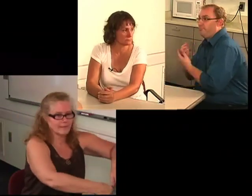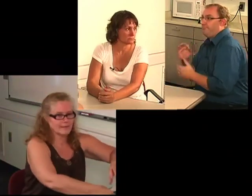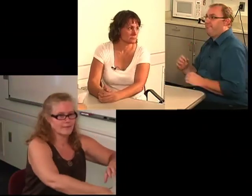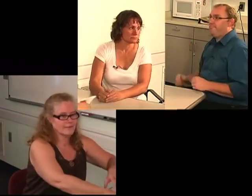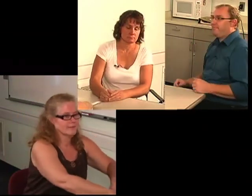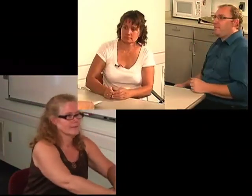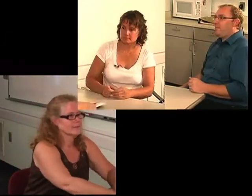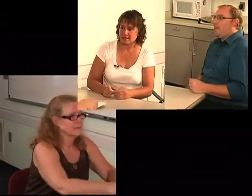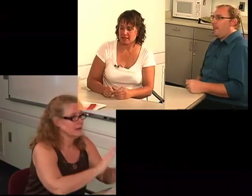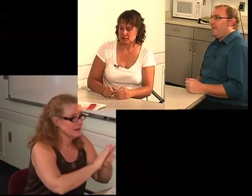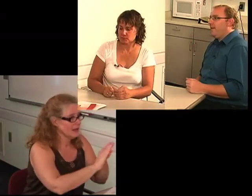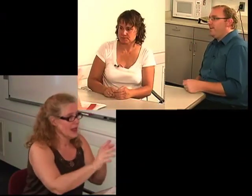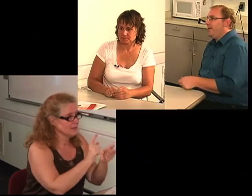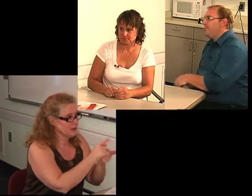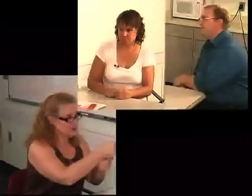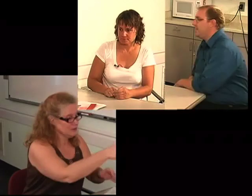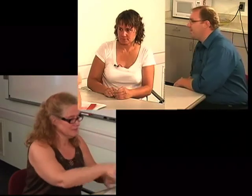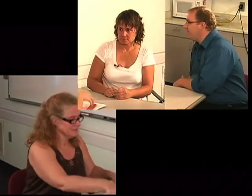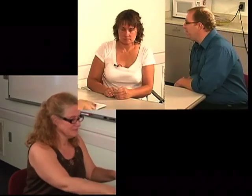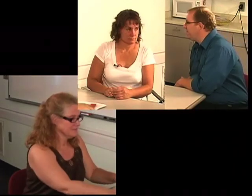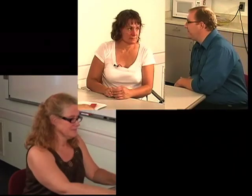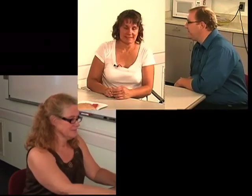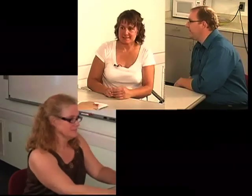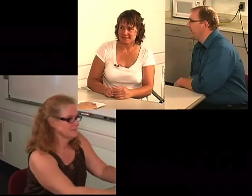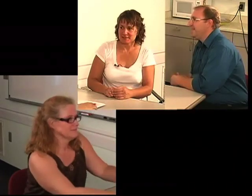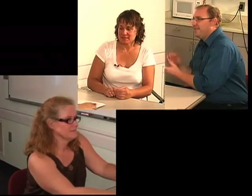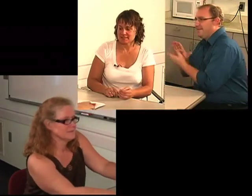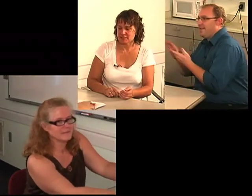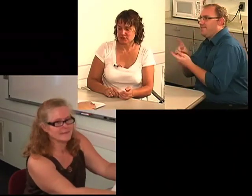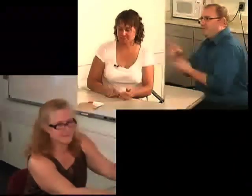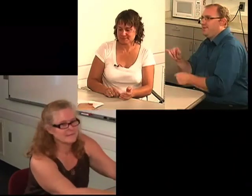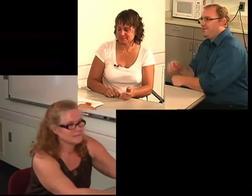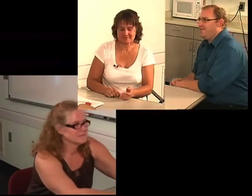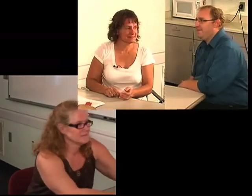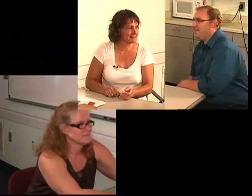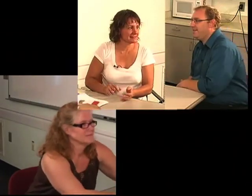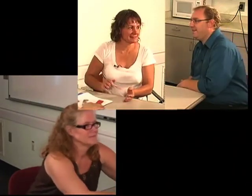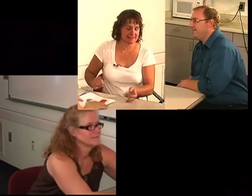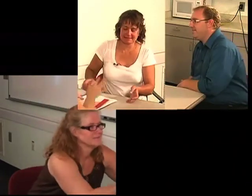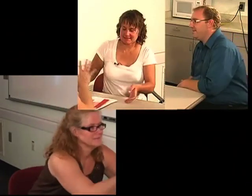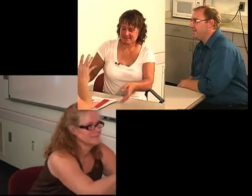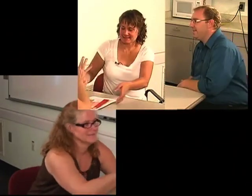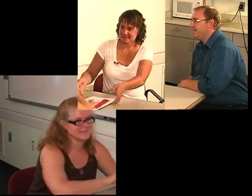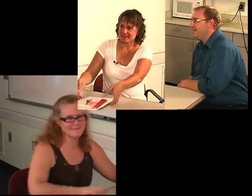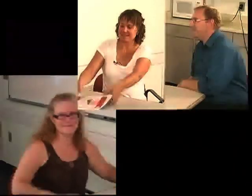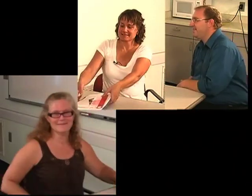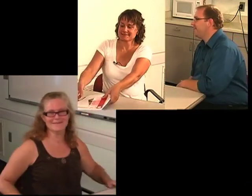C: Thank you. I: Okay, well, nice to meet you. C: Nice to meet you too. I: All right, thanks.